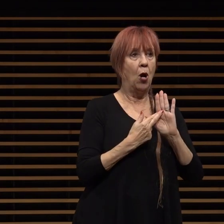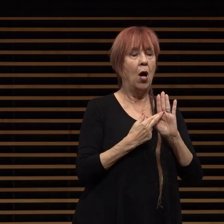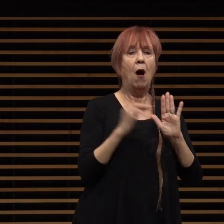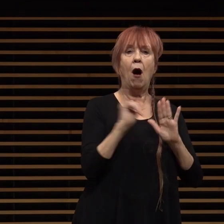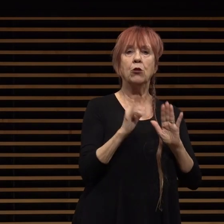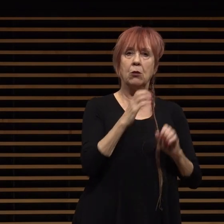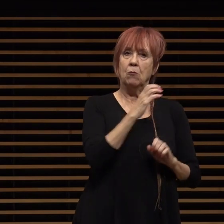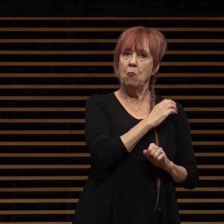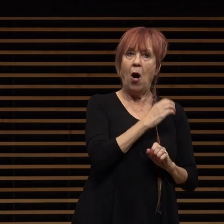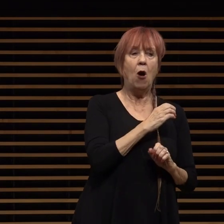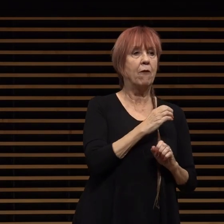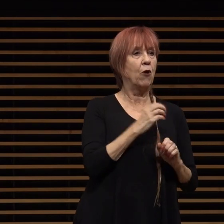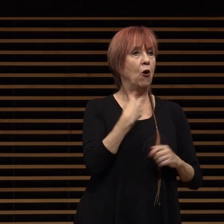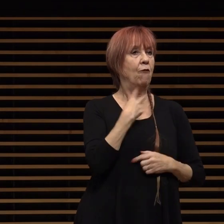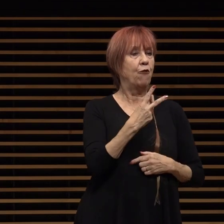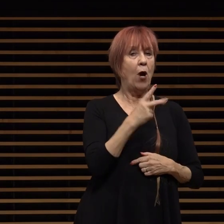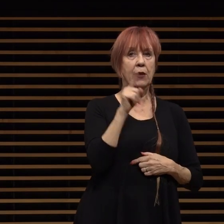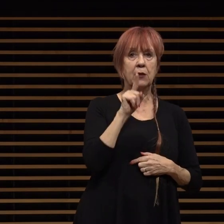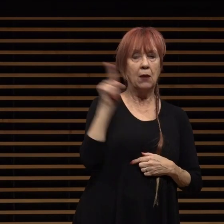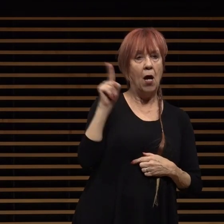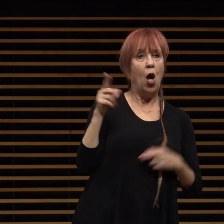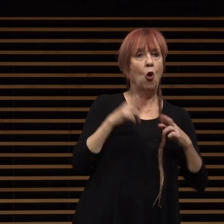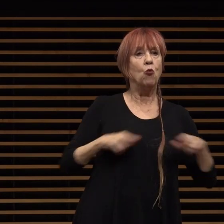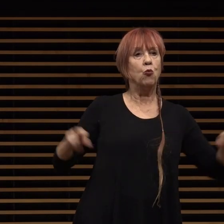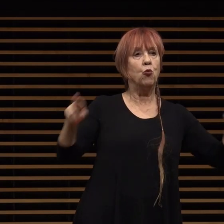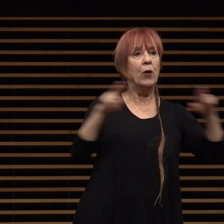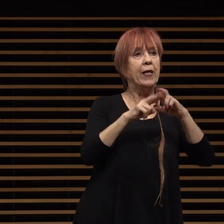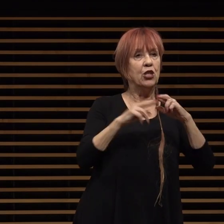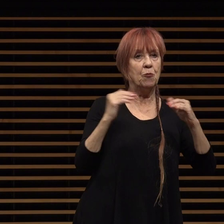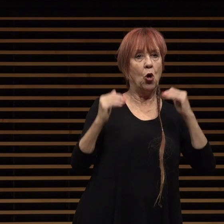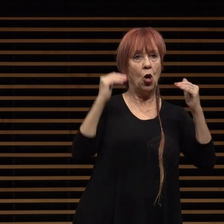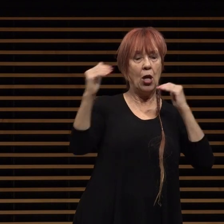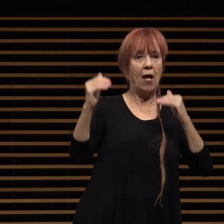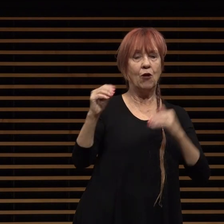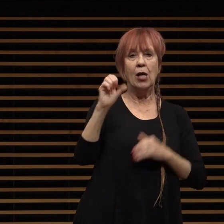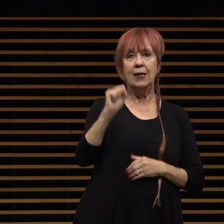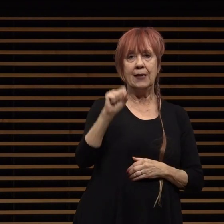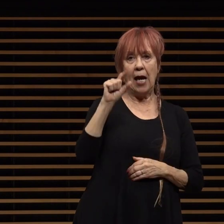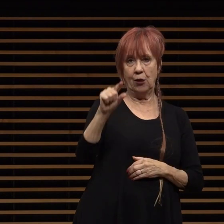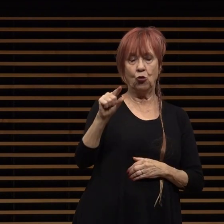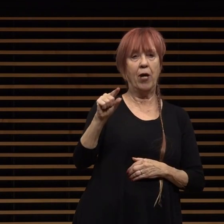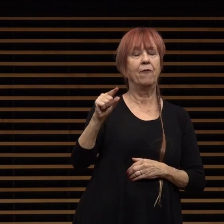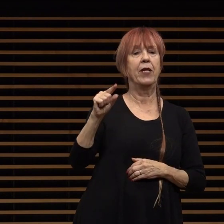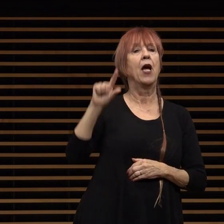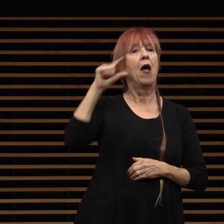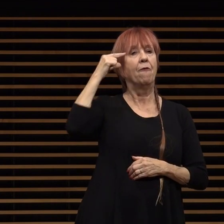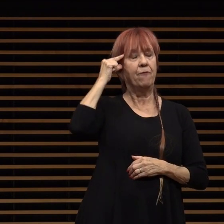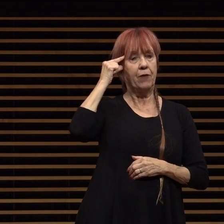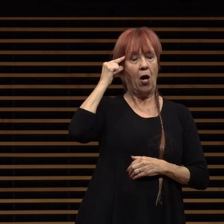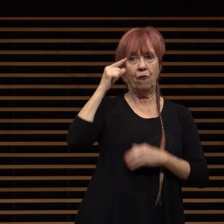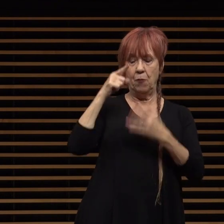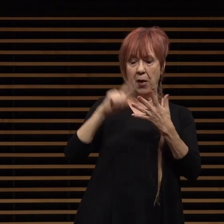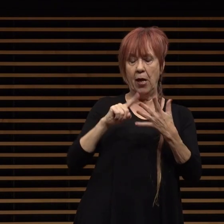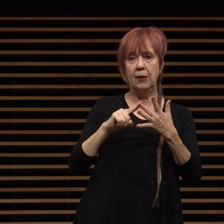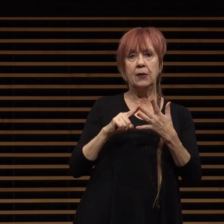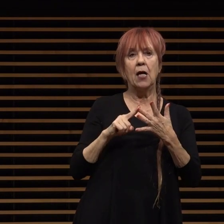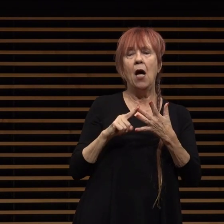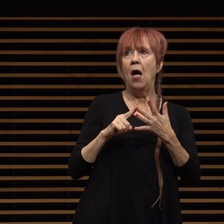regional level with the san gabriel valley council of governments the newly formed burbank glendale pasadena